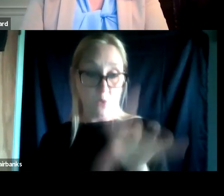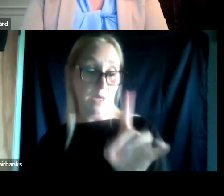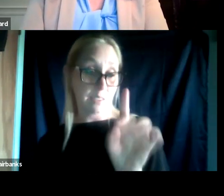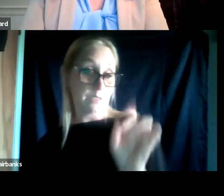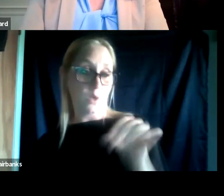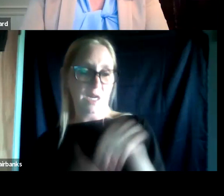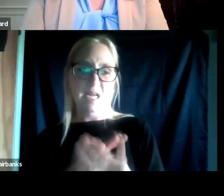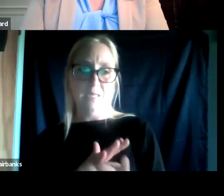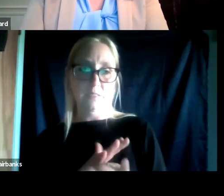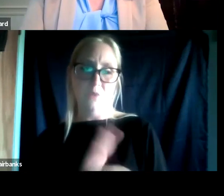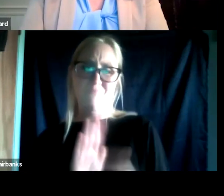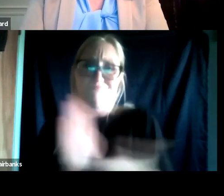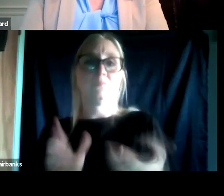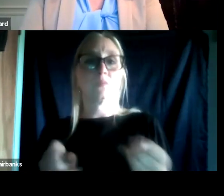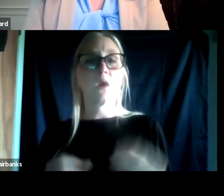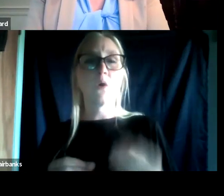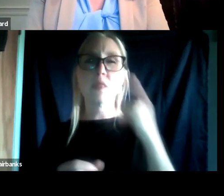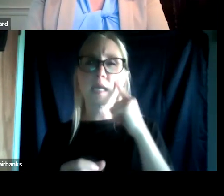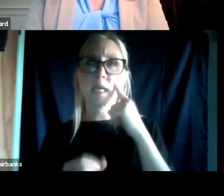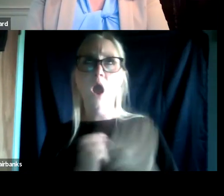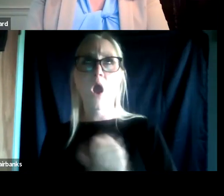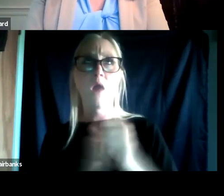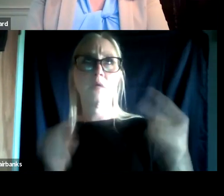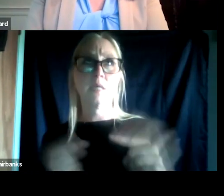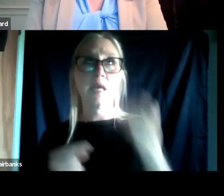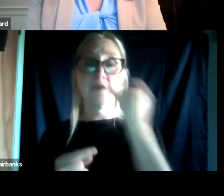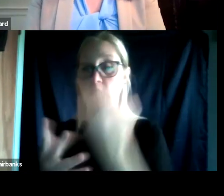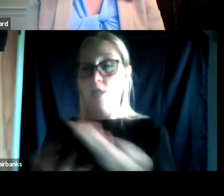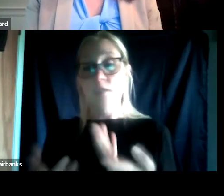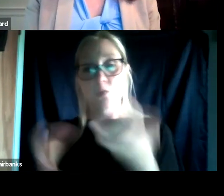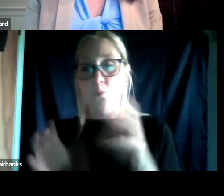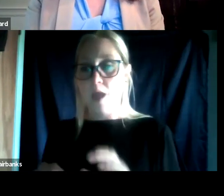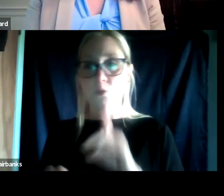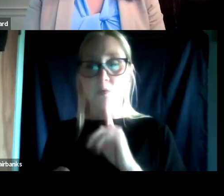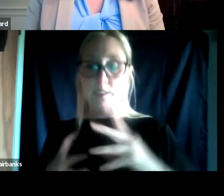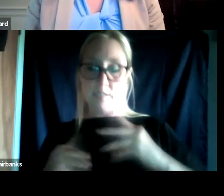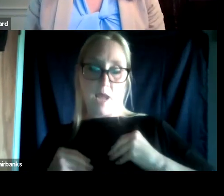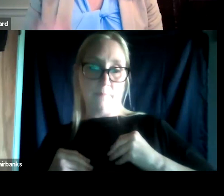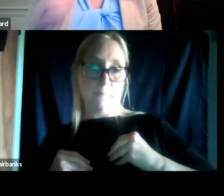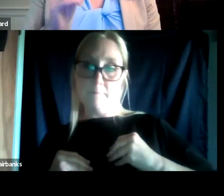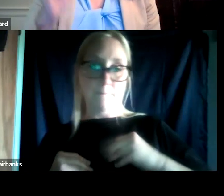where jail thinking about harm reduction, even if the jail doesn't want to really buy into the idea of MAT or MOUD,